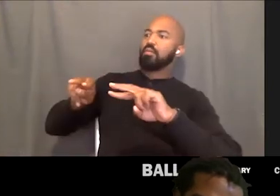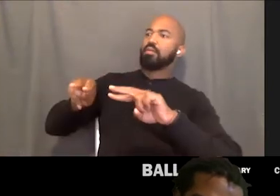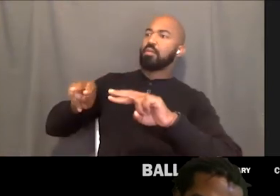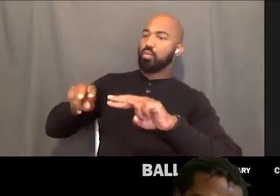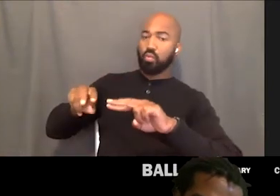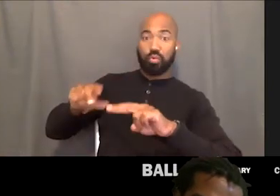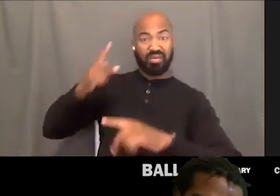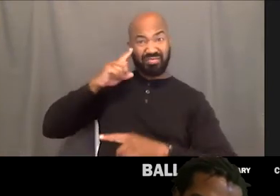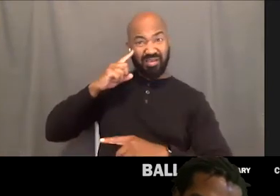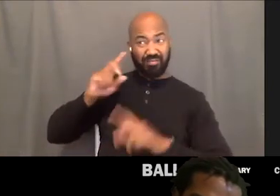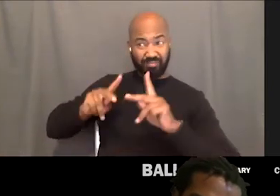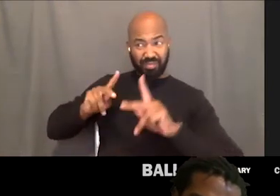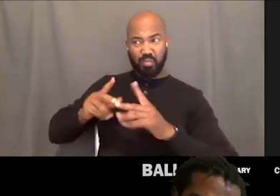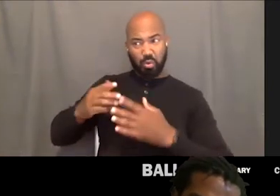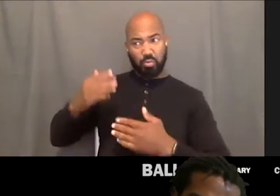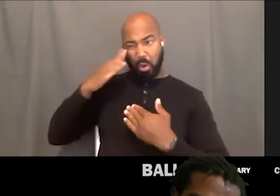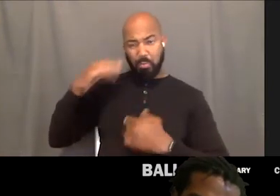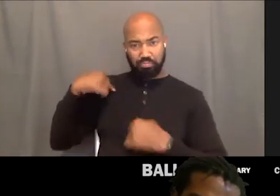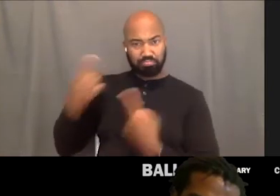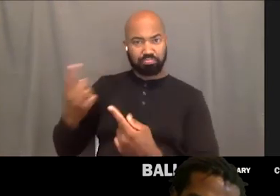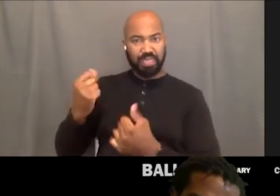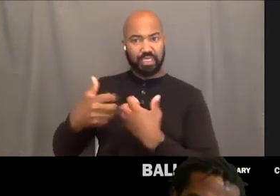So that's been really hard thing for me during this time.